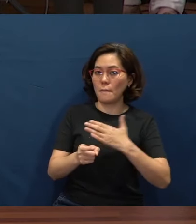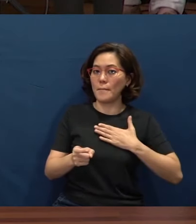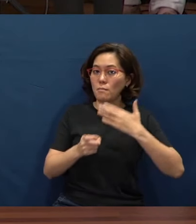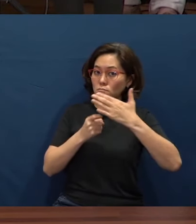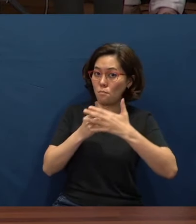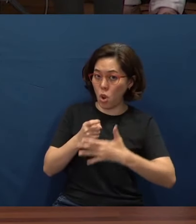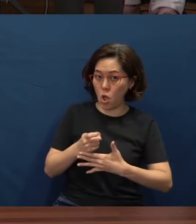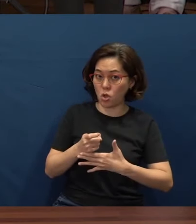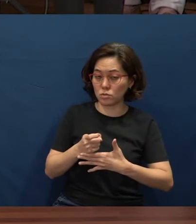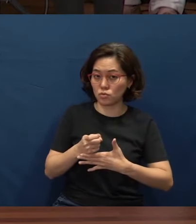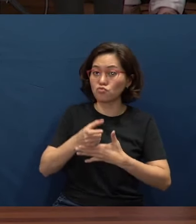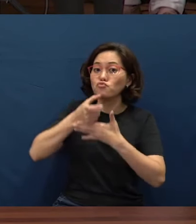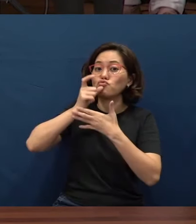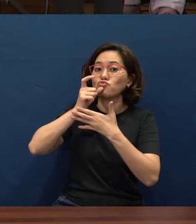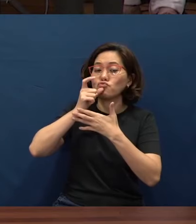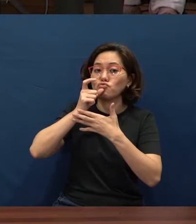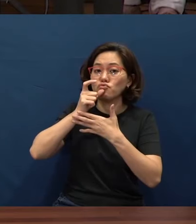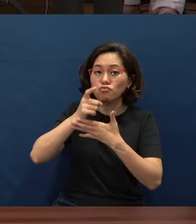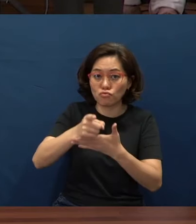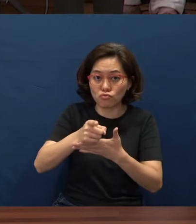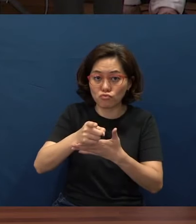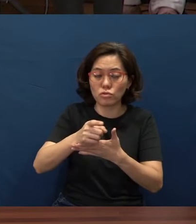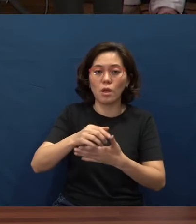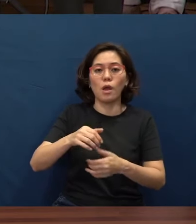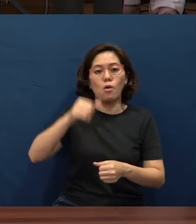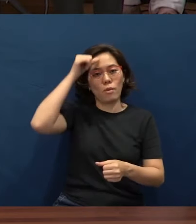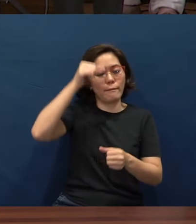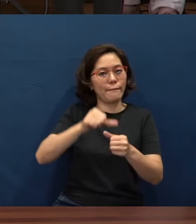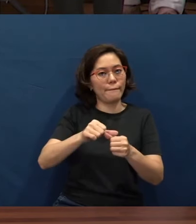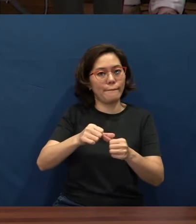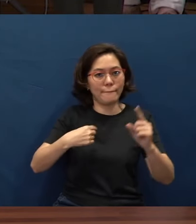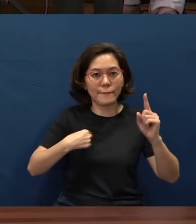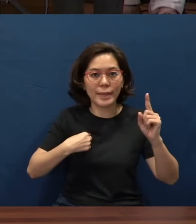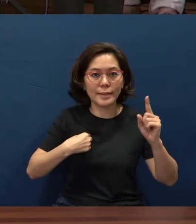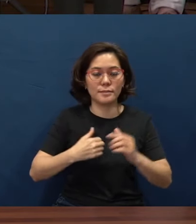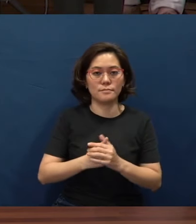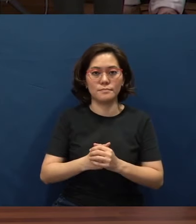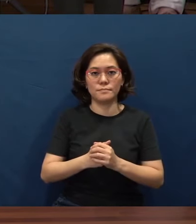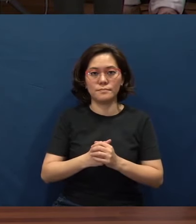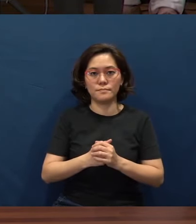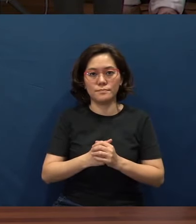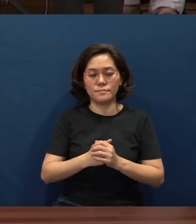do this, whenever you drink it, in remembrance of Me.”